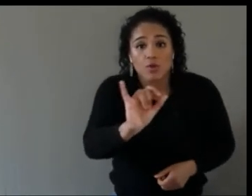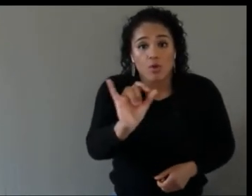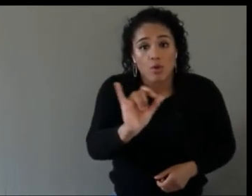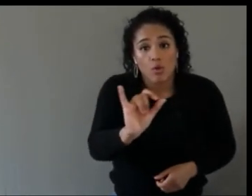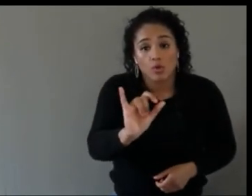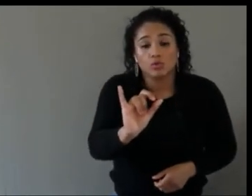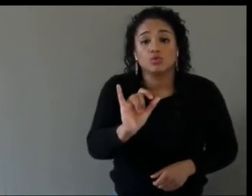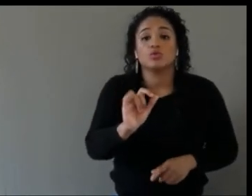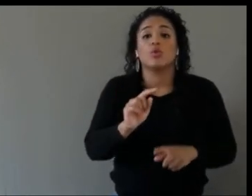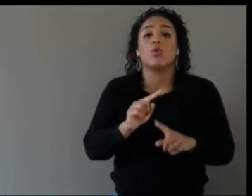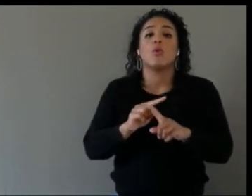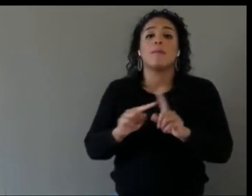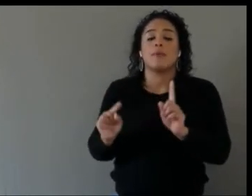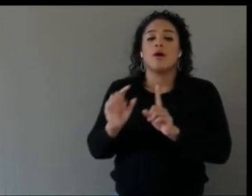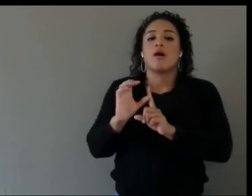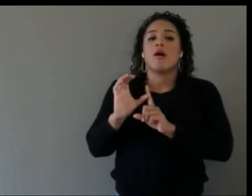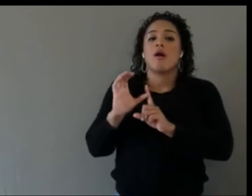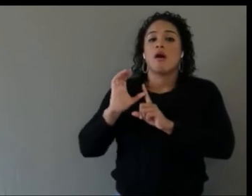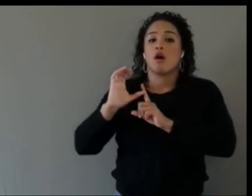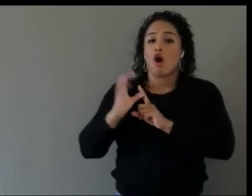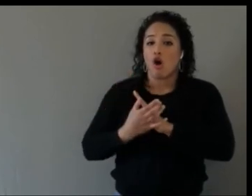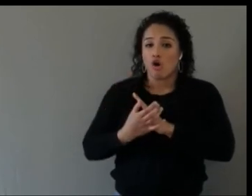of the country has an effect.